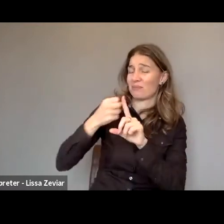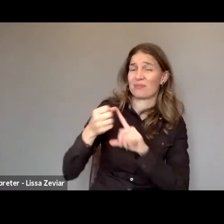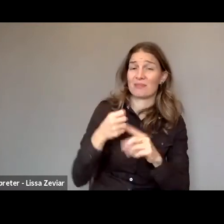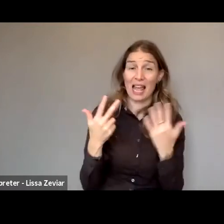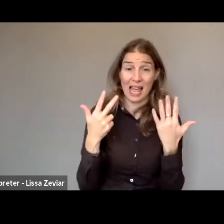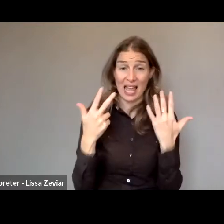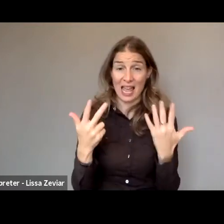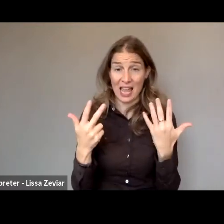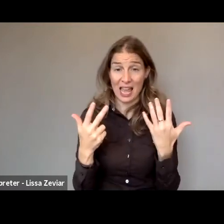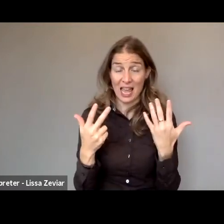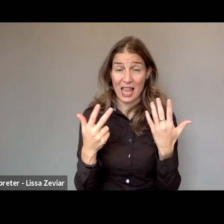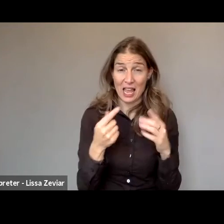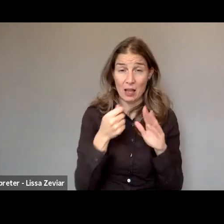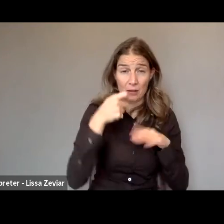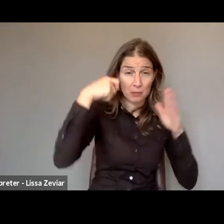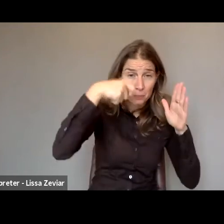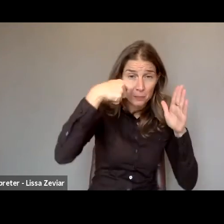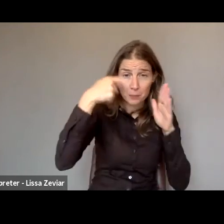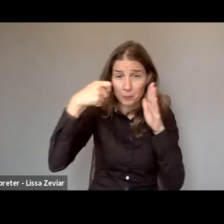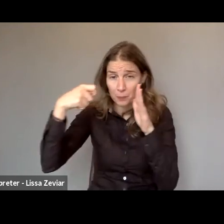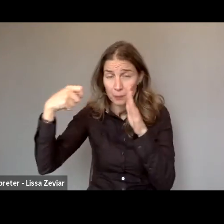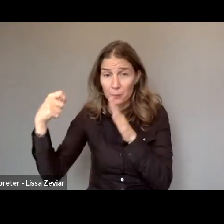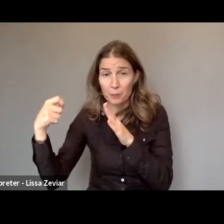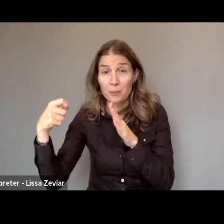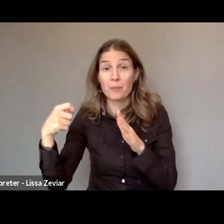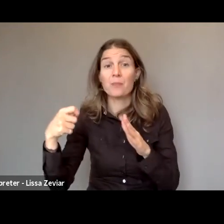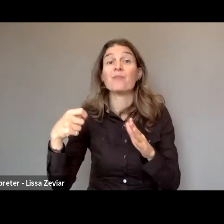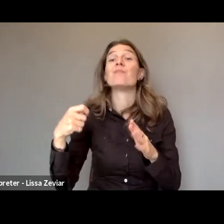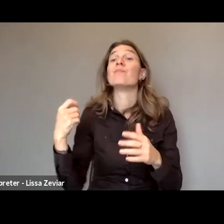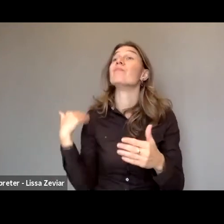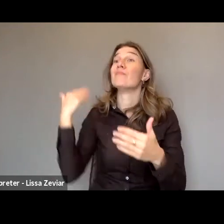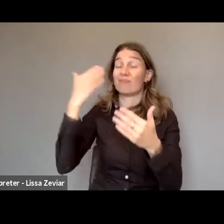Through our hotline we receive a lot of testimonies about violence.